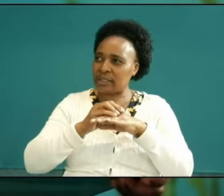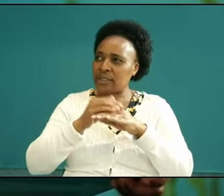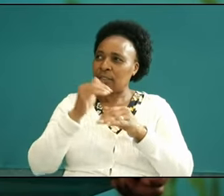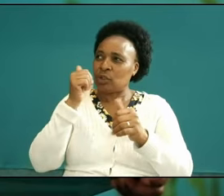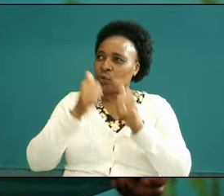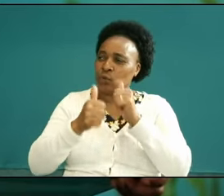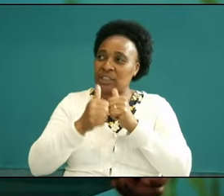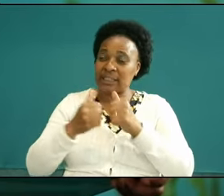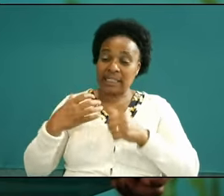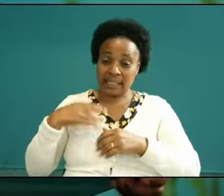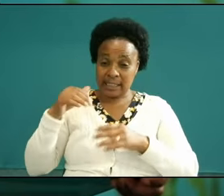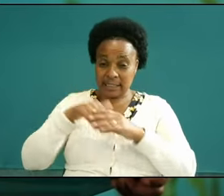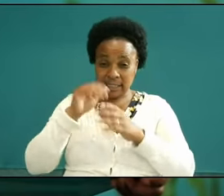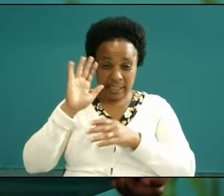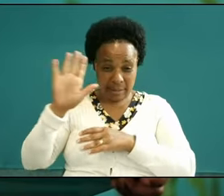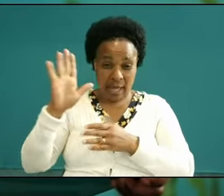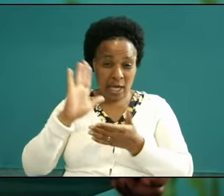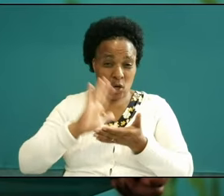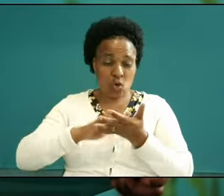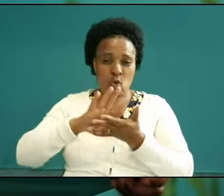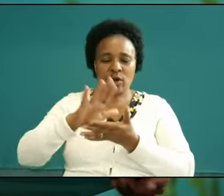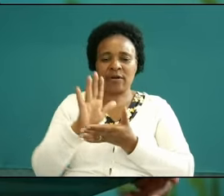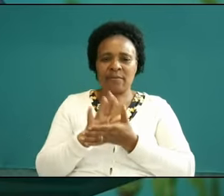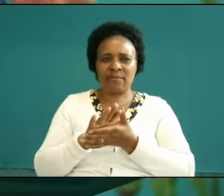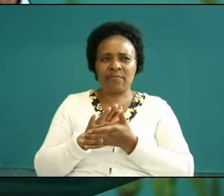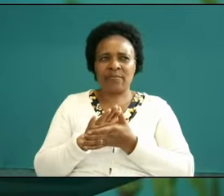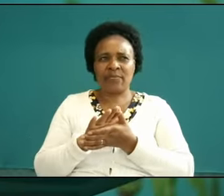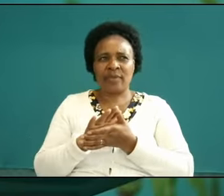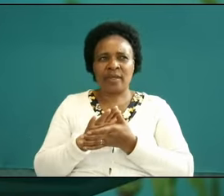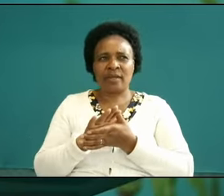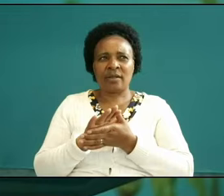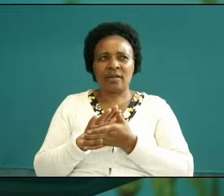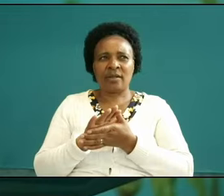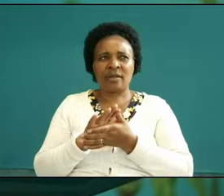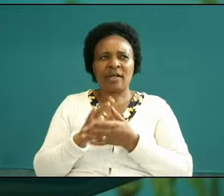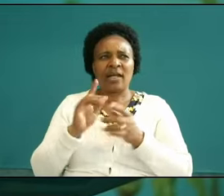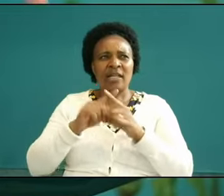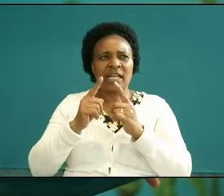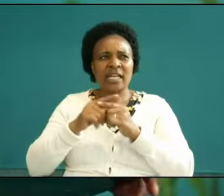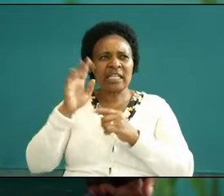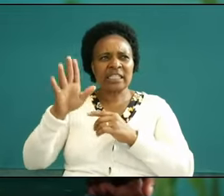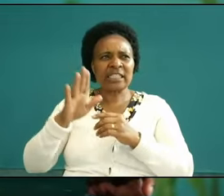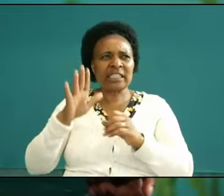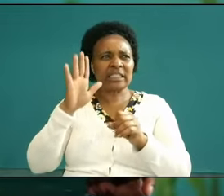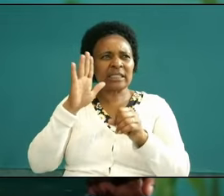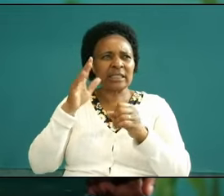glor glorious inheritance in the Saints and the surpassing greatness of his power to us